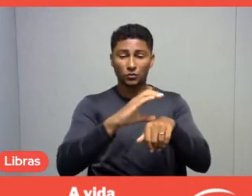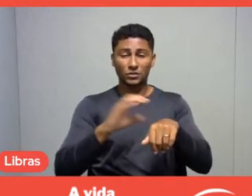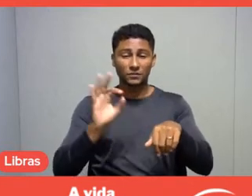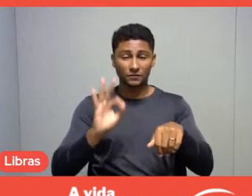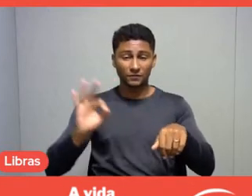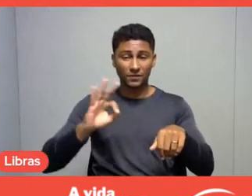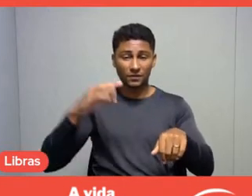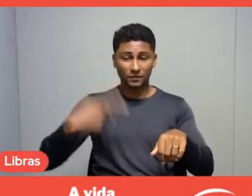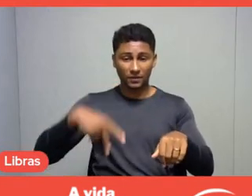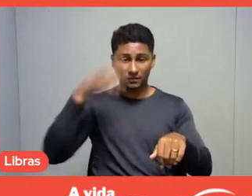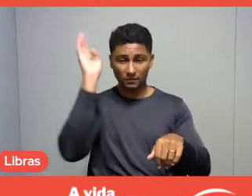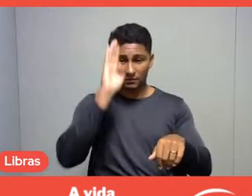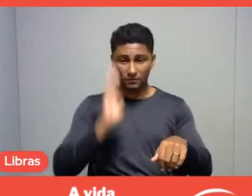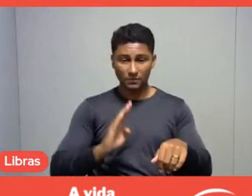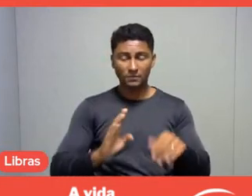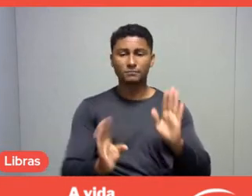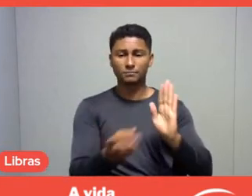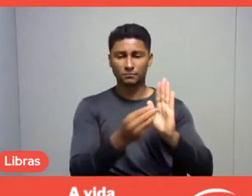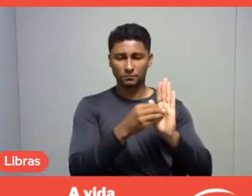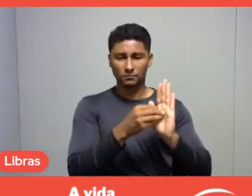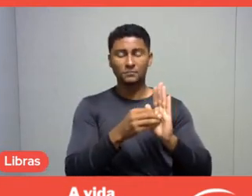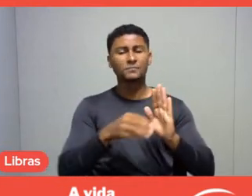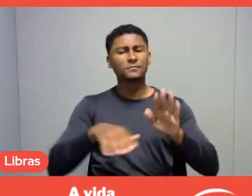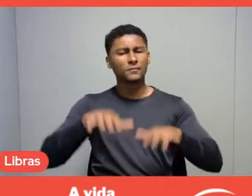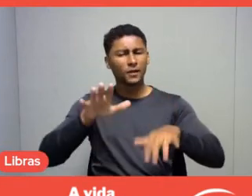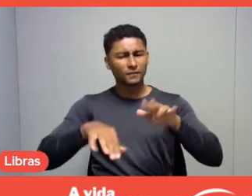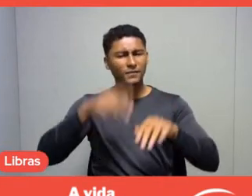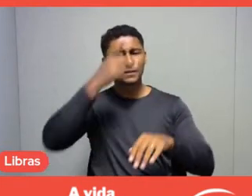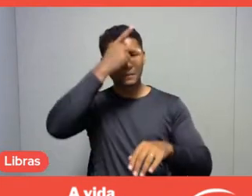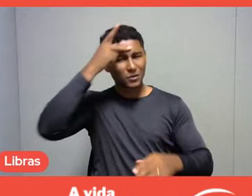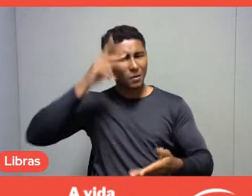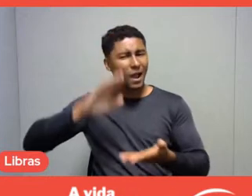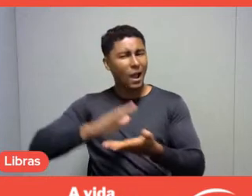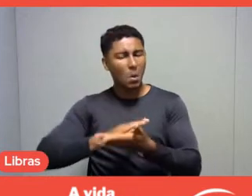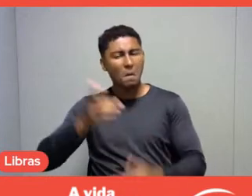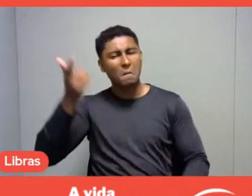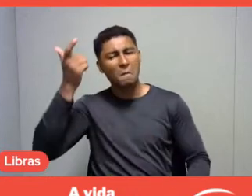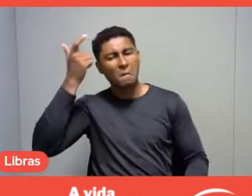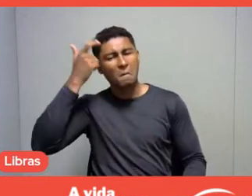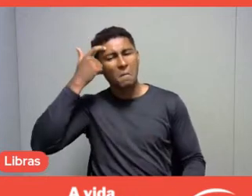and which is often not recognized, as Professor Uvinha and also Samuel put it.